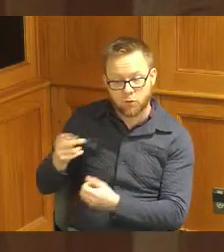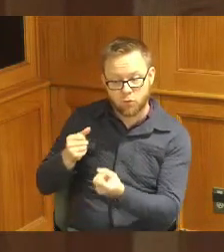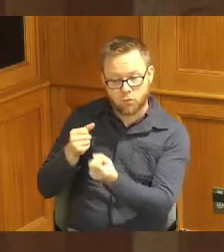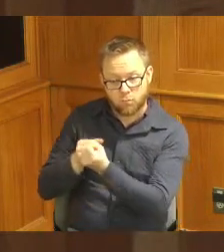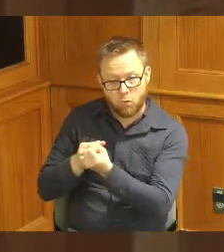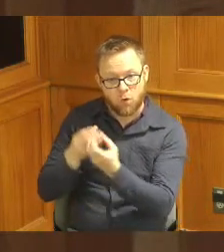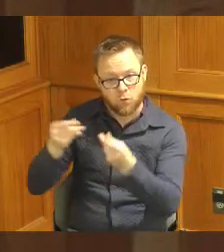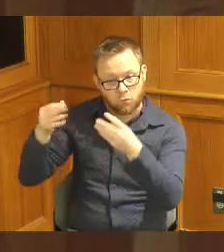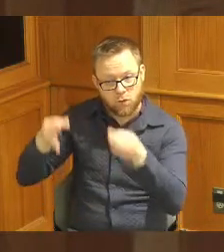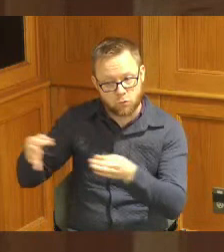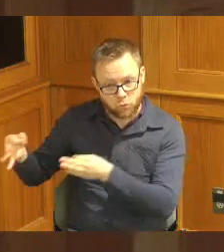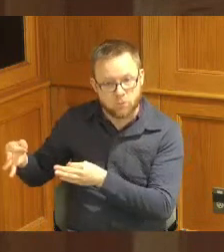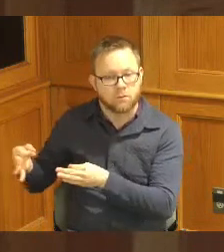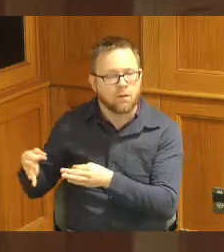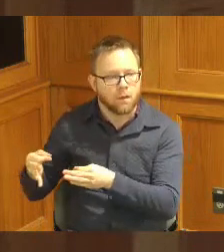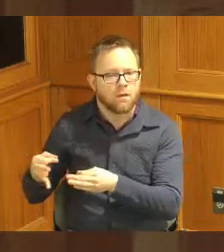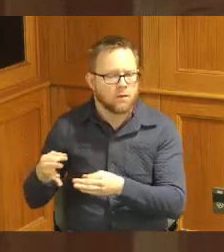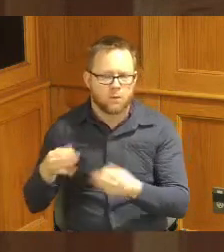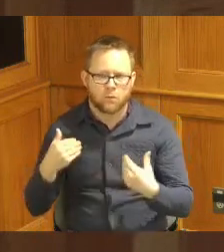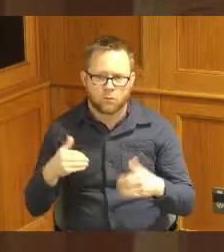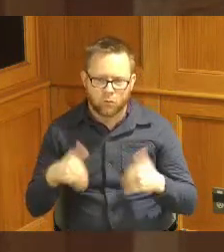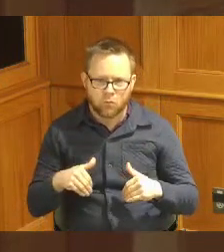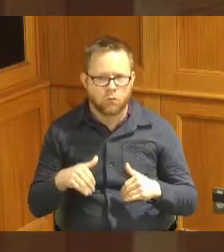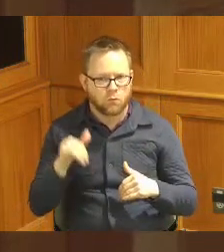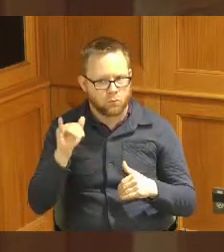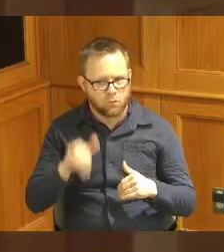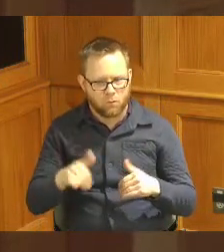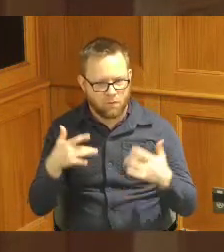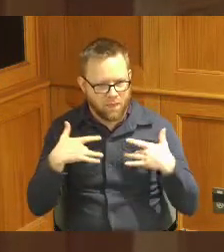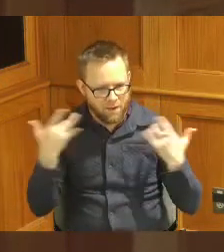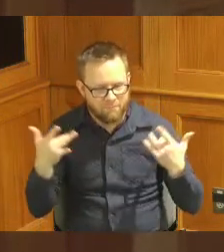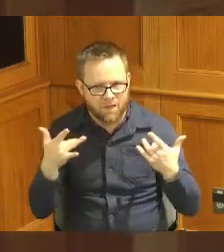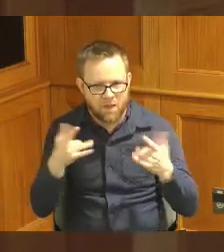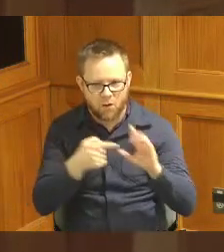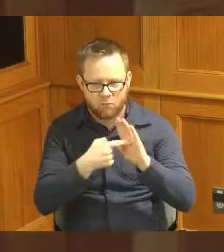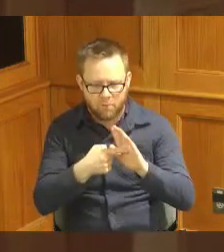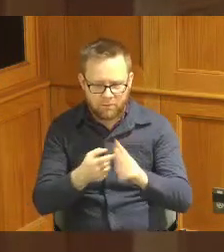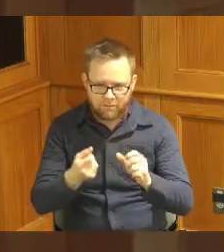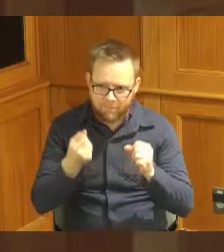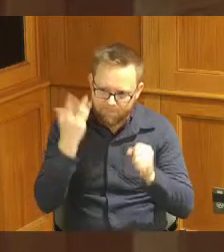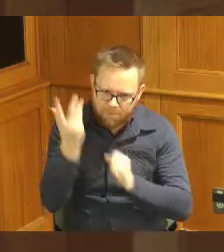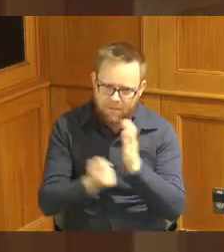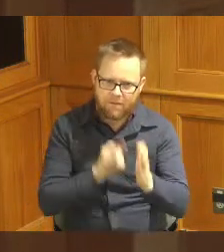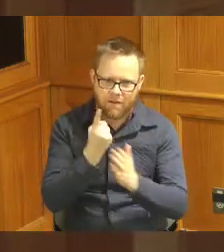but that was that was a big culminating event of many many hours of work from that group so I just